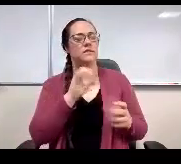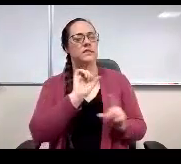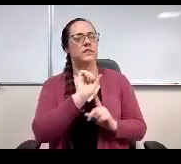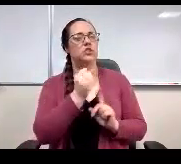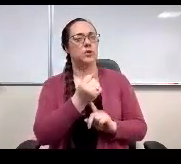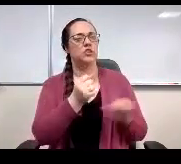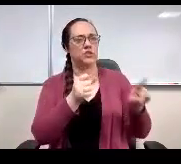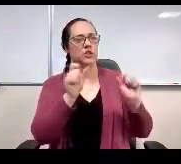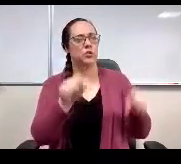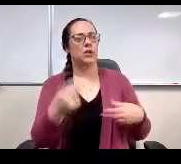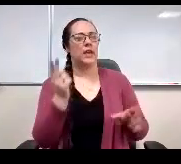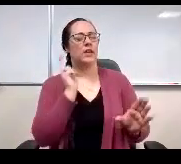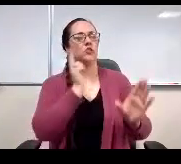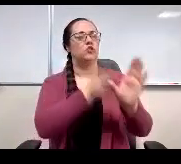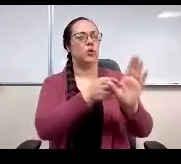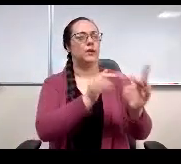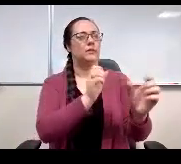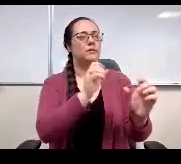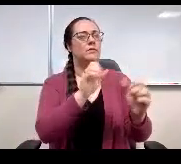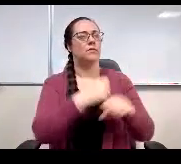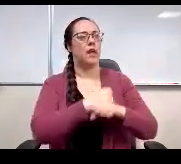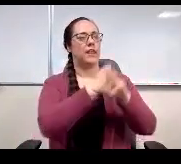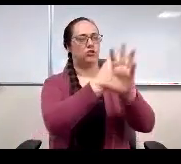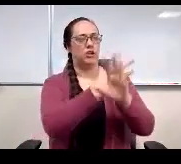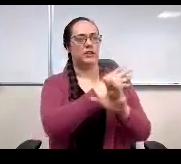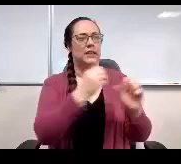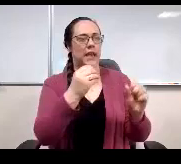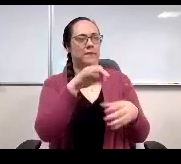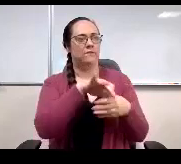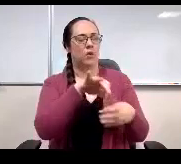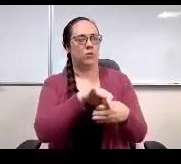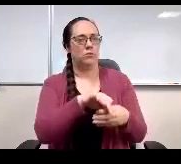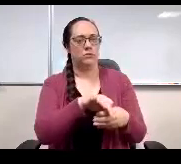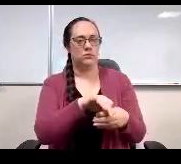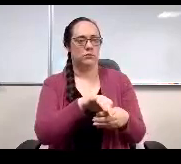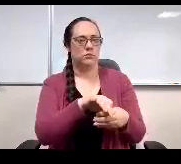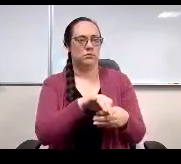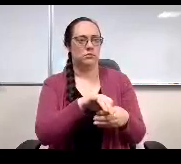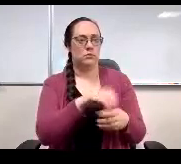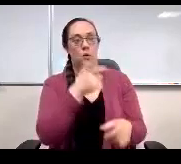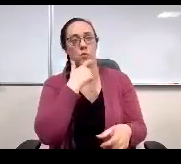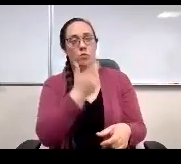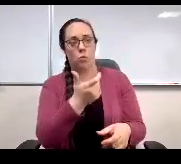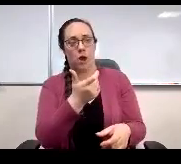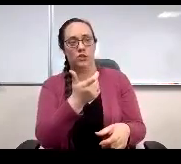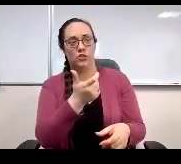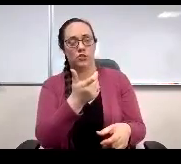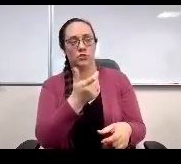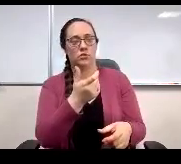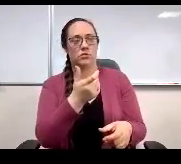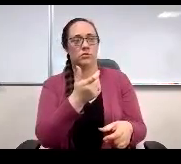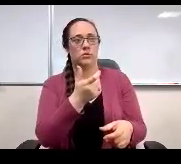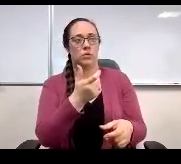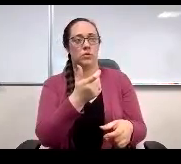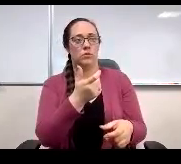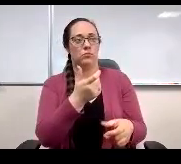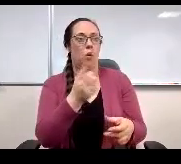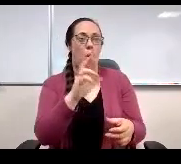you can join electronically and vote. Watch if you want to or counted as an absent. That's all fine, that's all within policy,